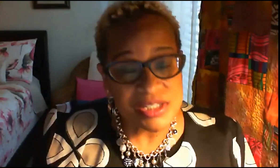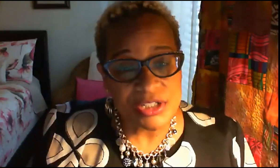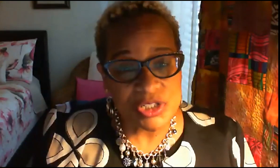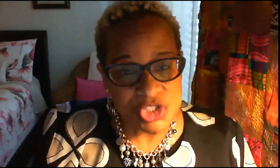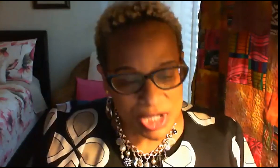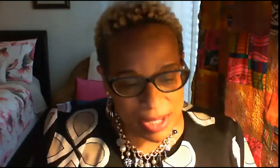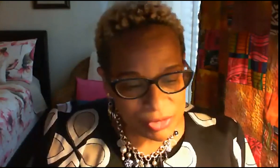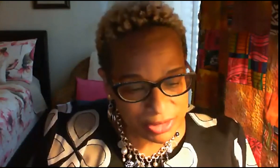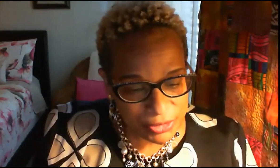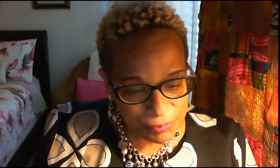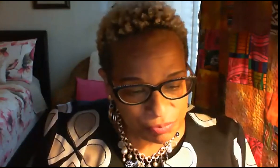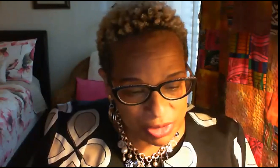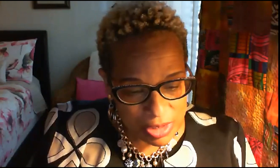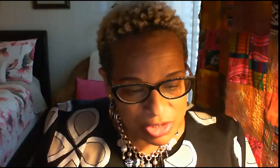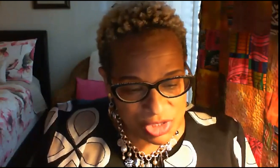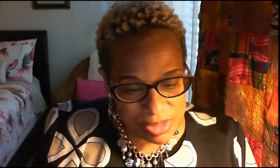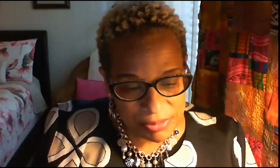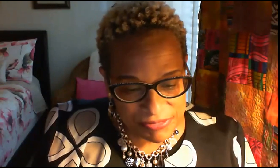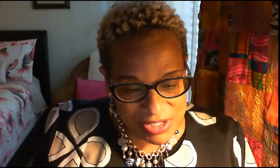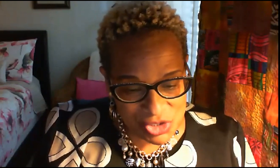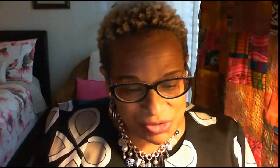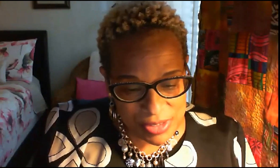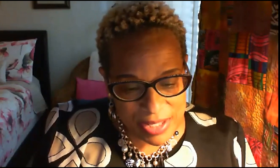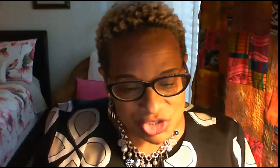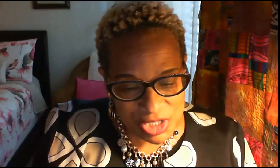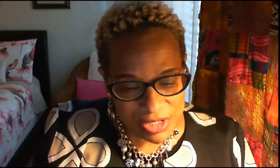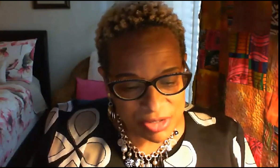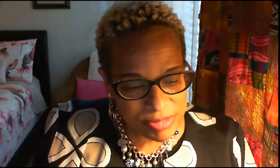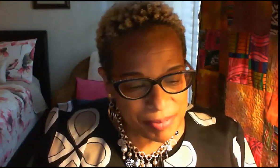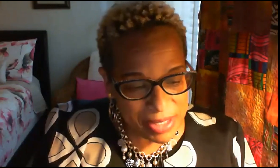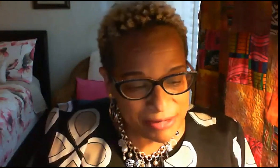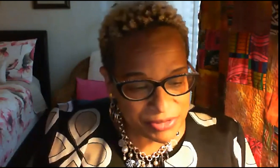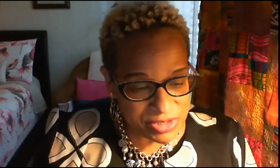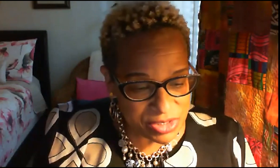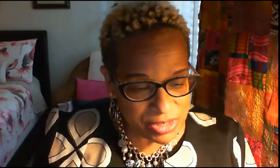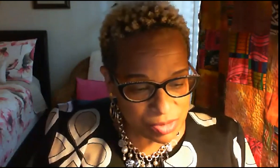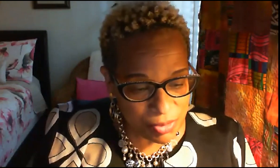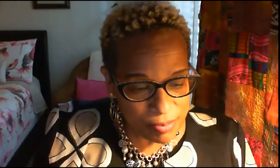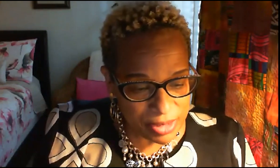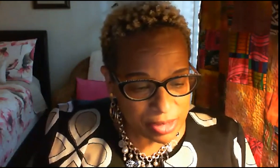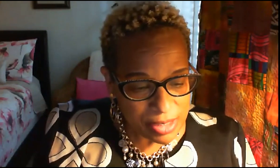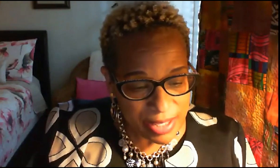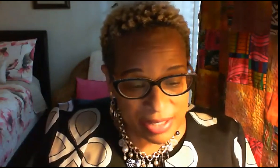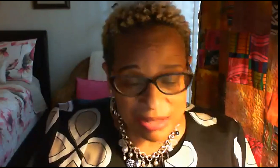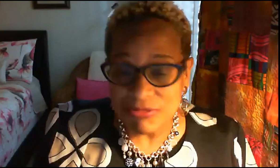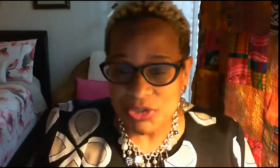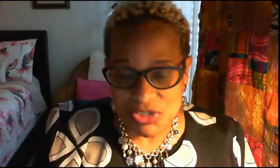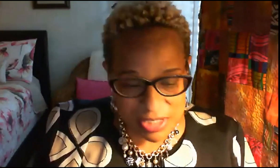angeles chapter leader she is a professor and chair of the pan-african studies department at california state